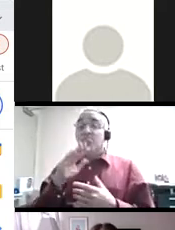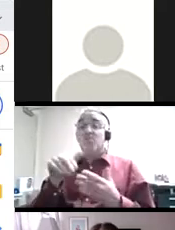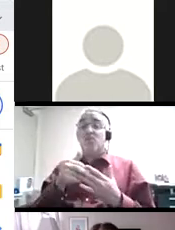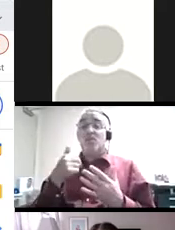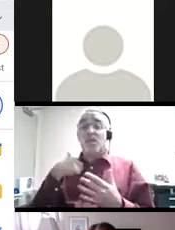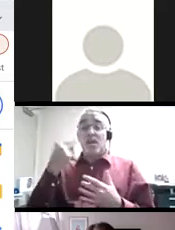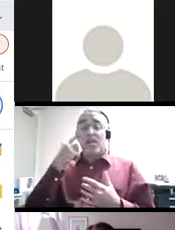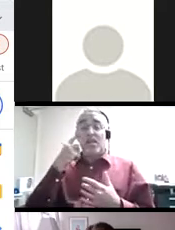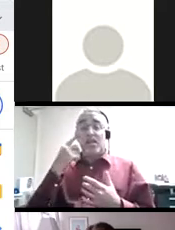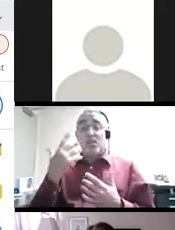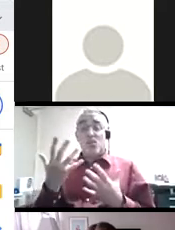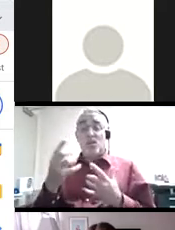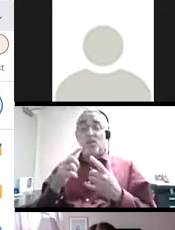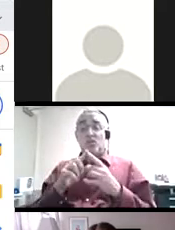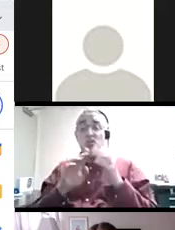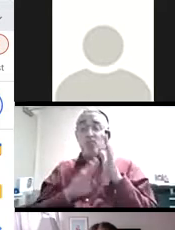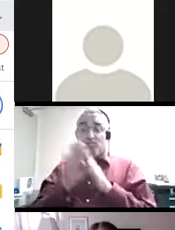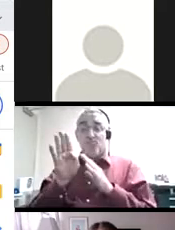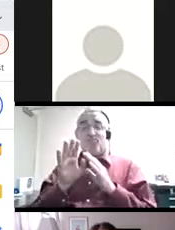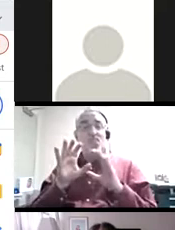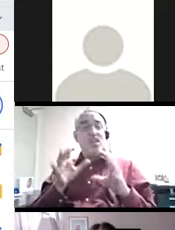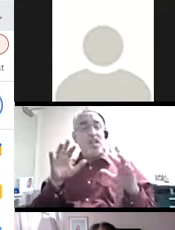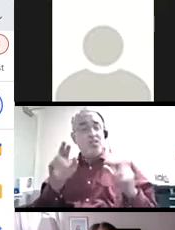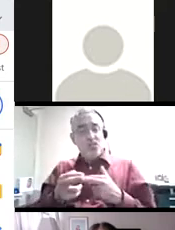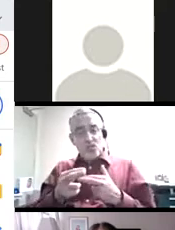So, all in all I seek to create a classroom environment that